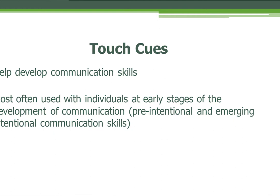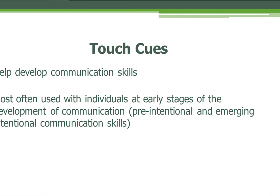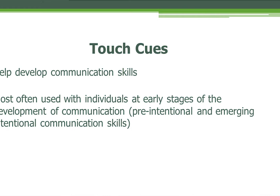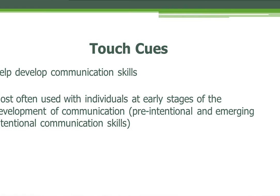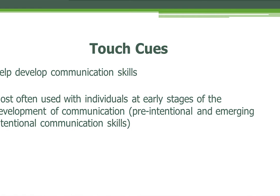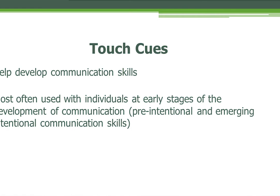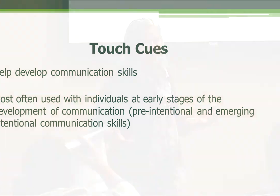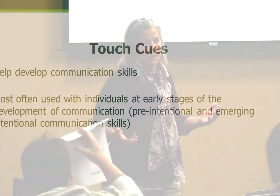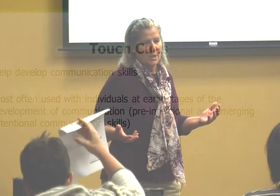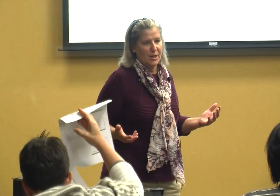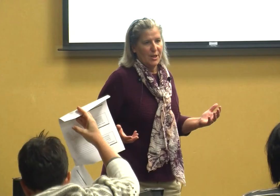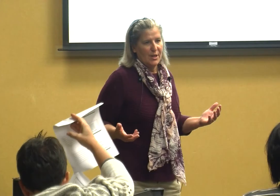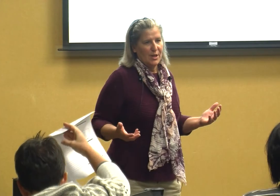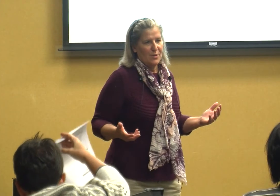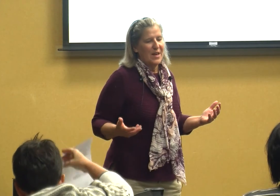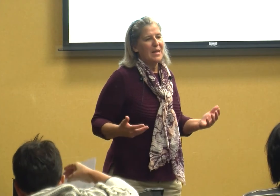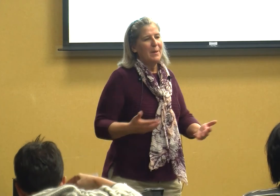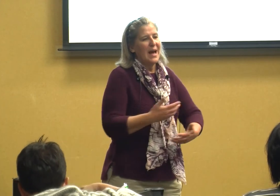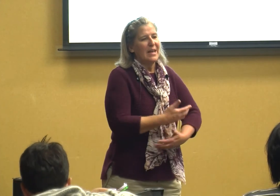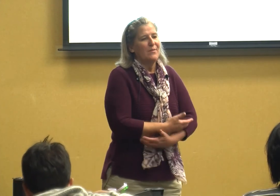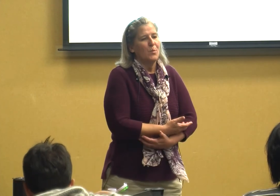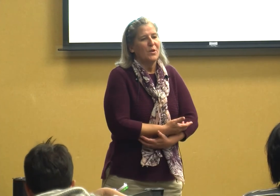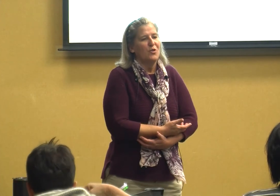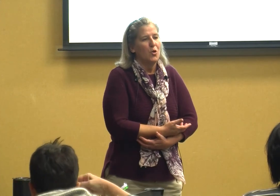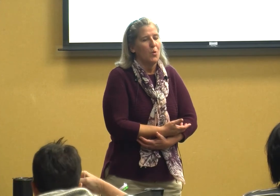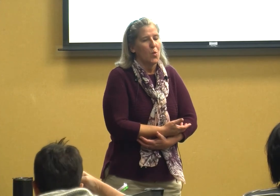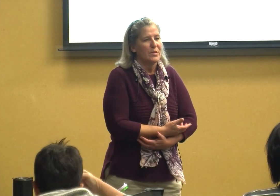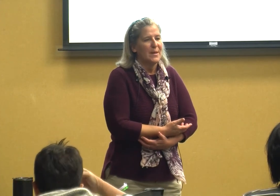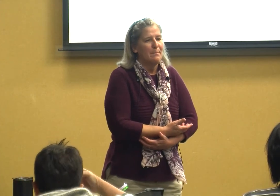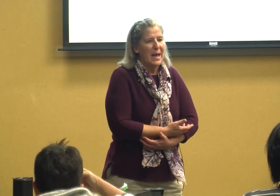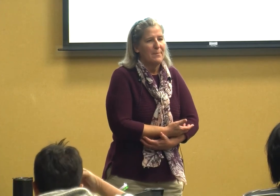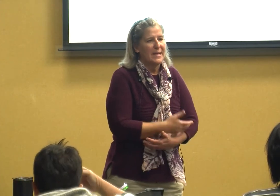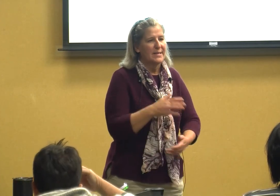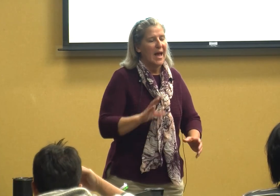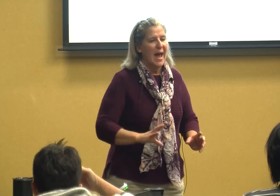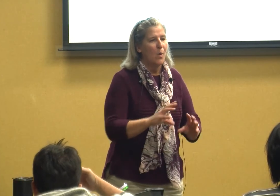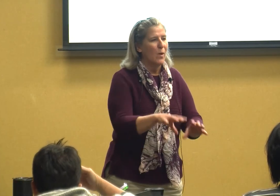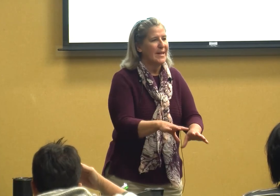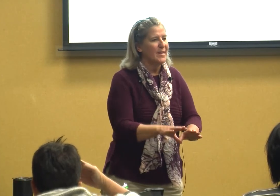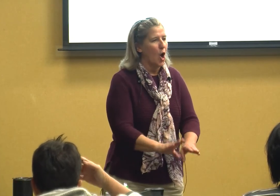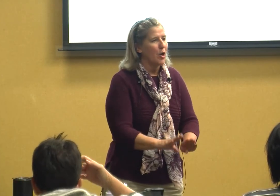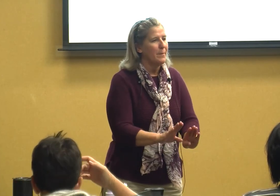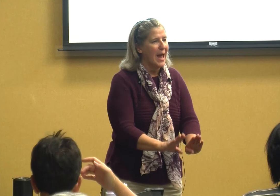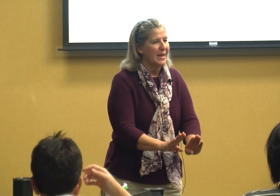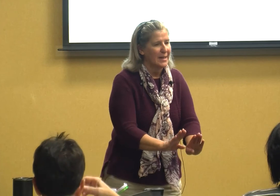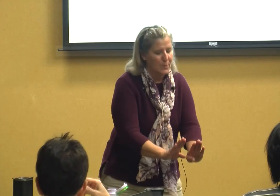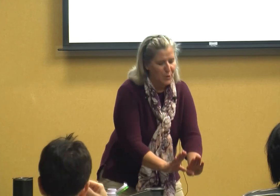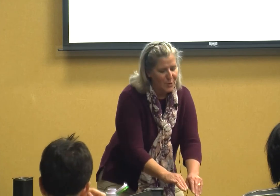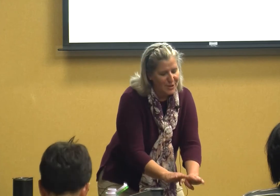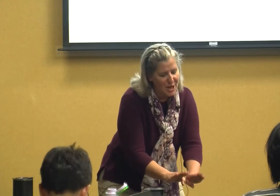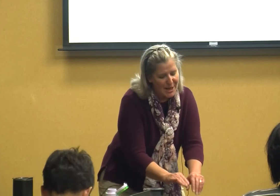communication think about even with newborns and babies how we automatically we're going to change